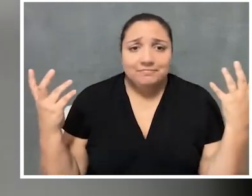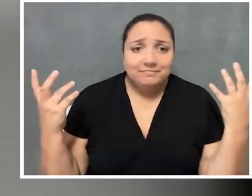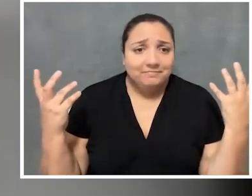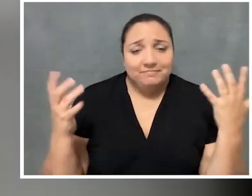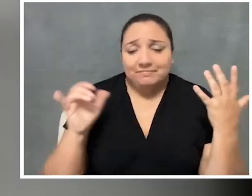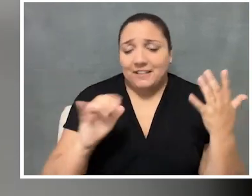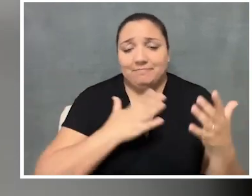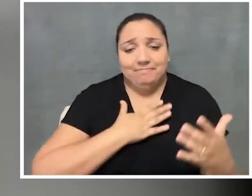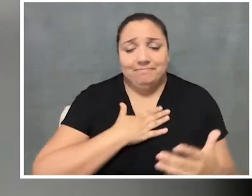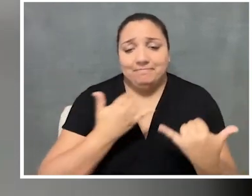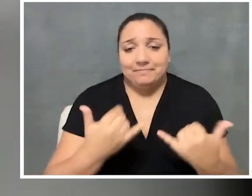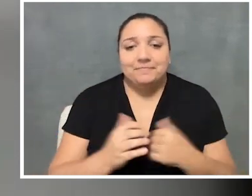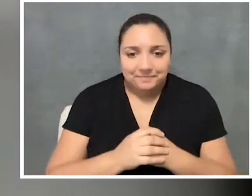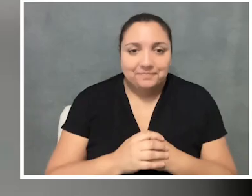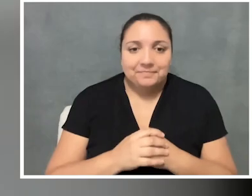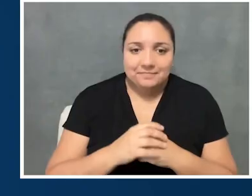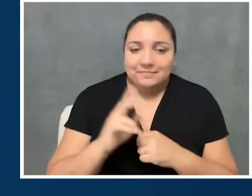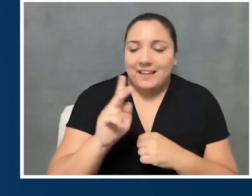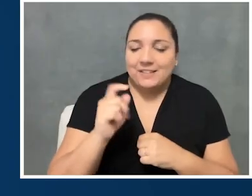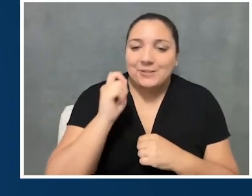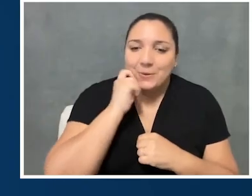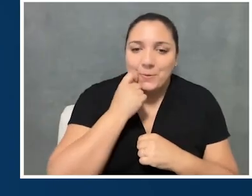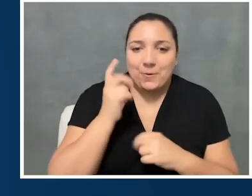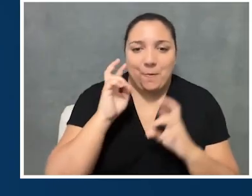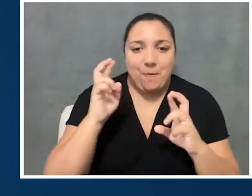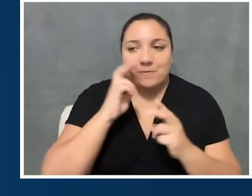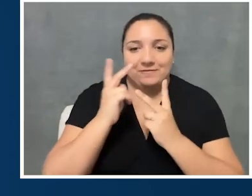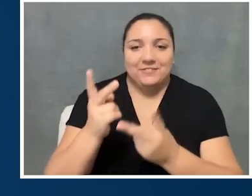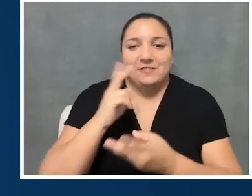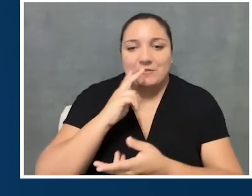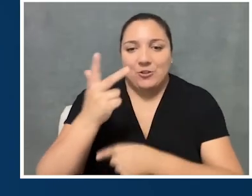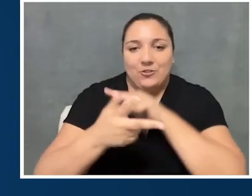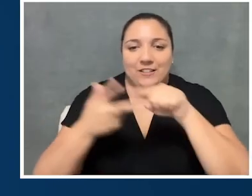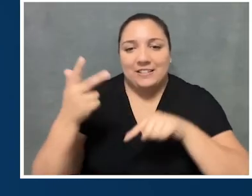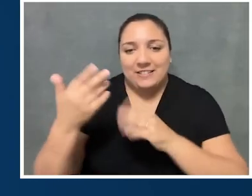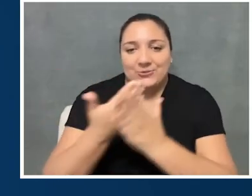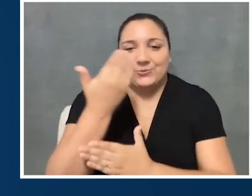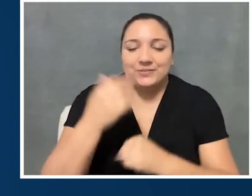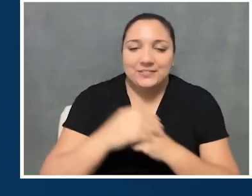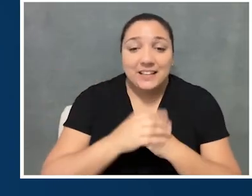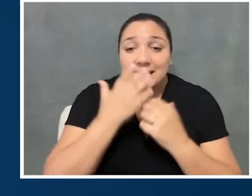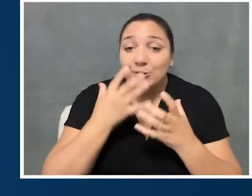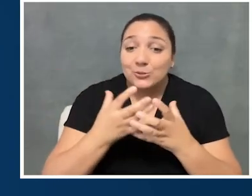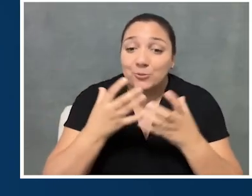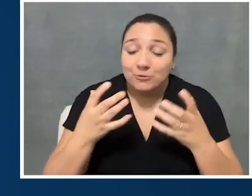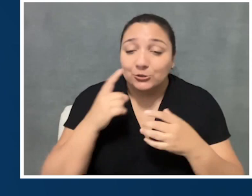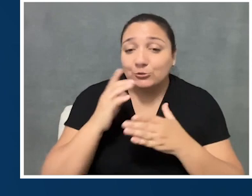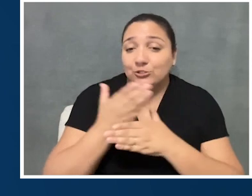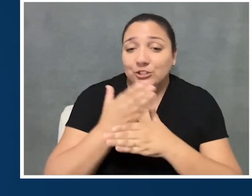Yeah, that's what we've got going on. So cool. I hope to get down to see all three of them. Great. - Thank you so much